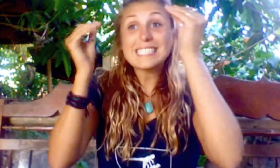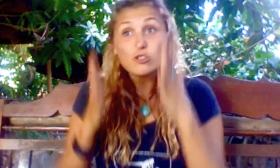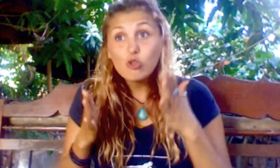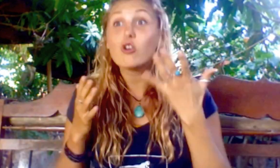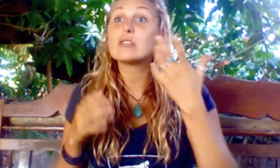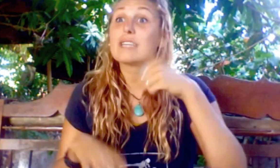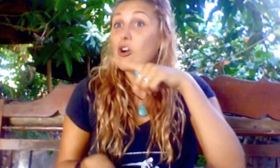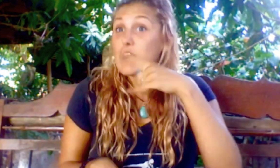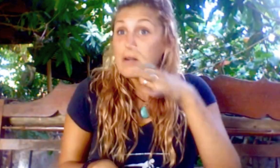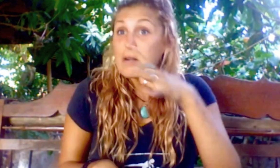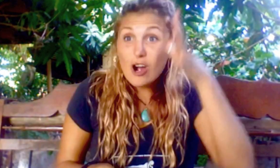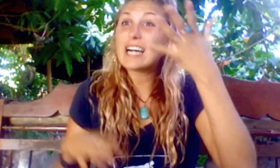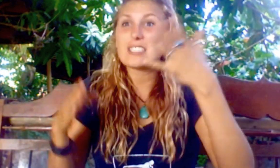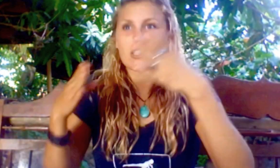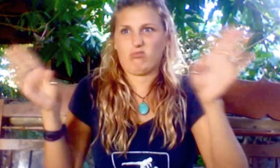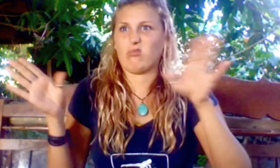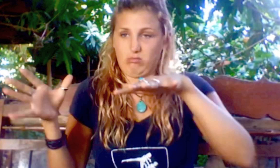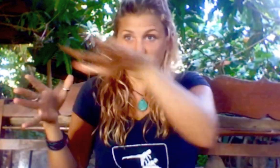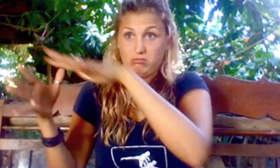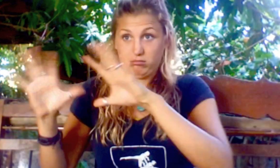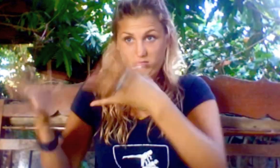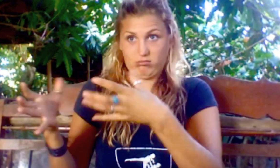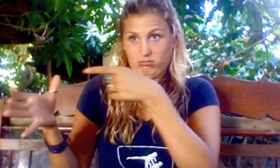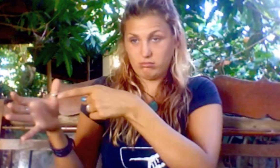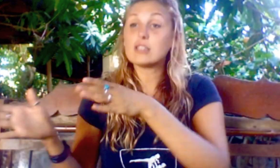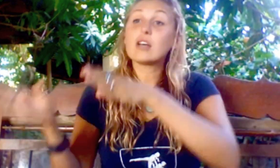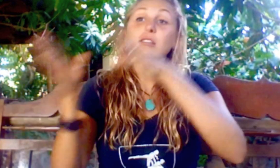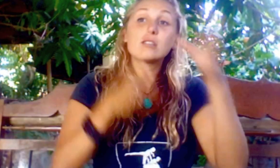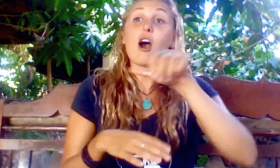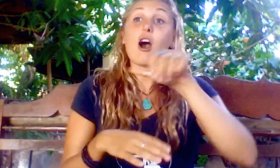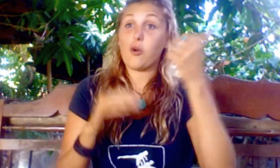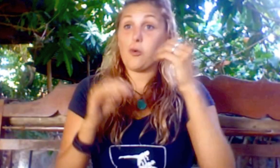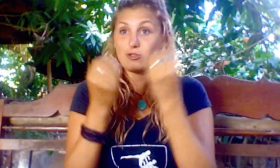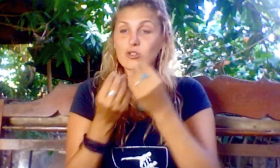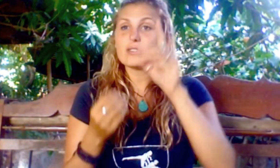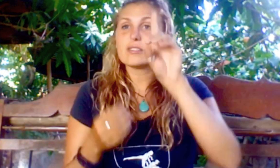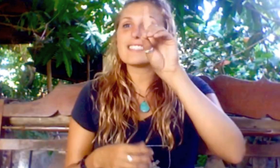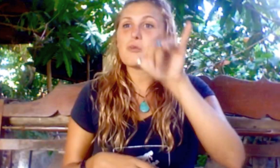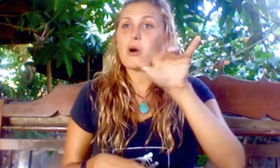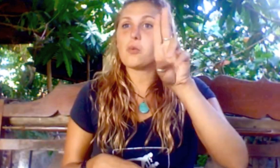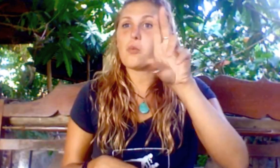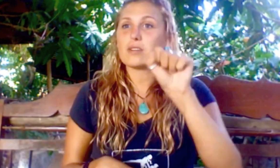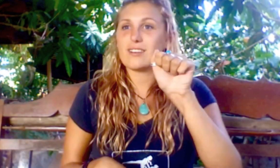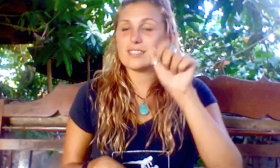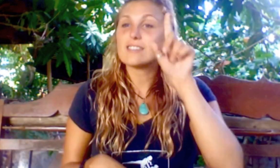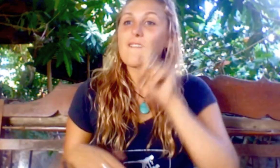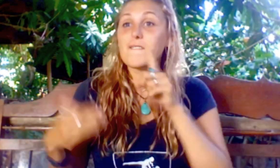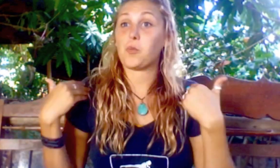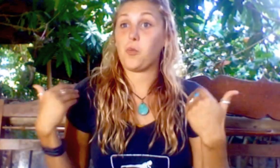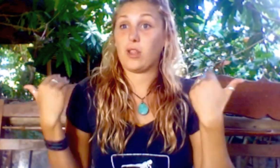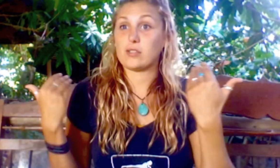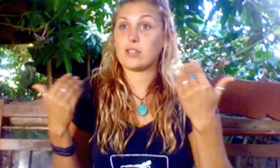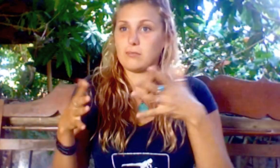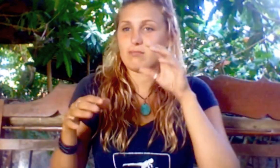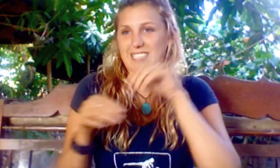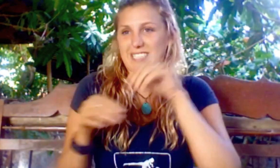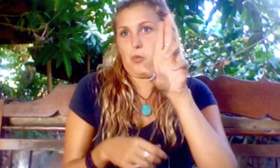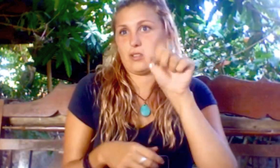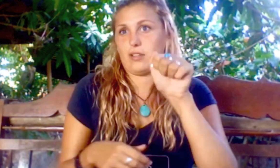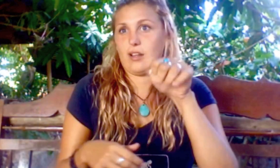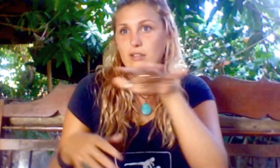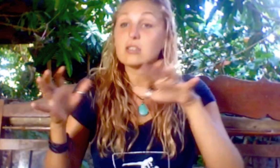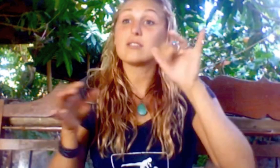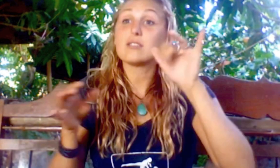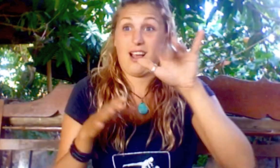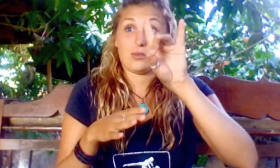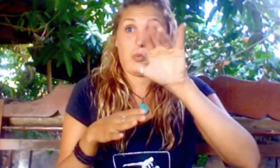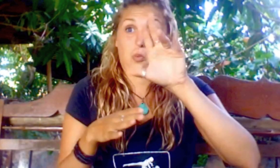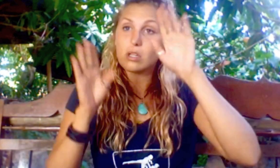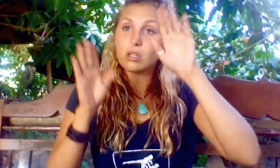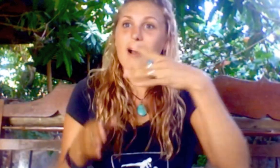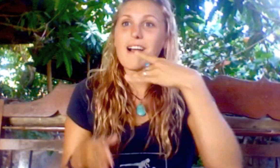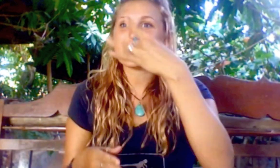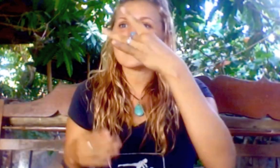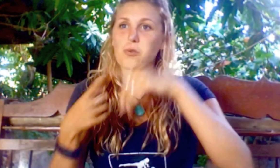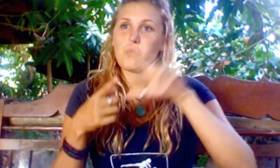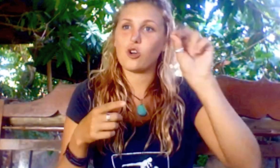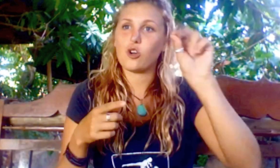teachers, and hearing parents. The other organization was DYUSA - Deaf Youth USA - a group for Deaf people for 18 to 30 year old.